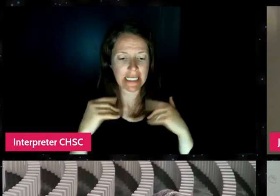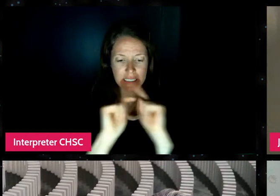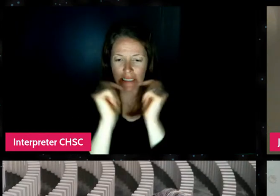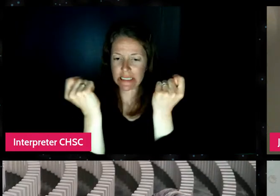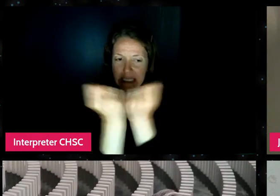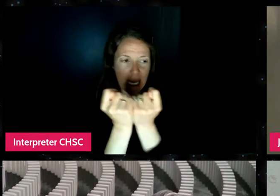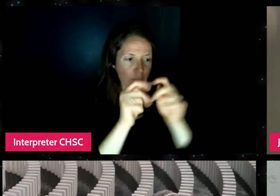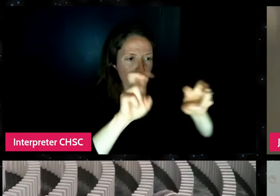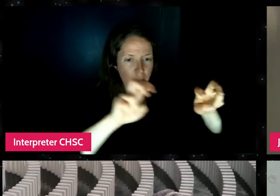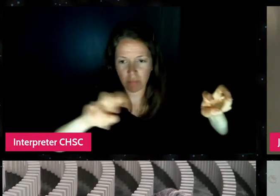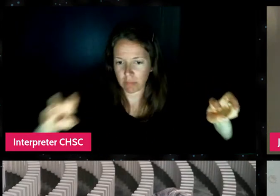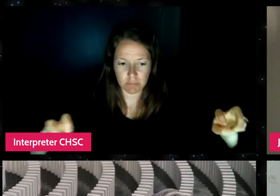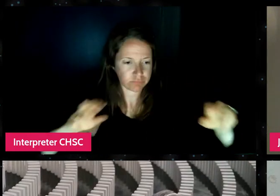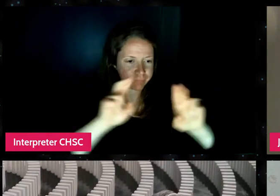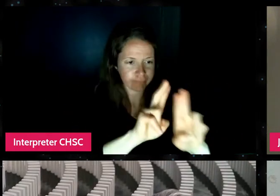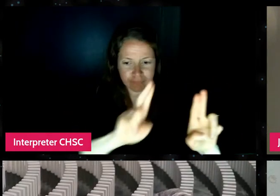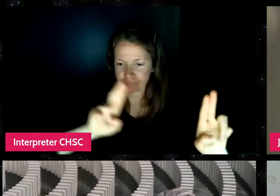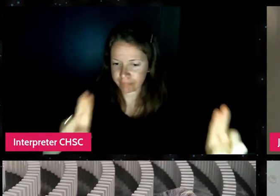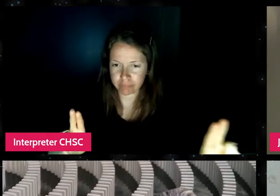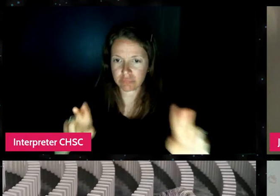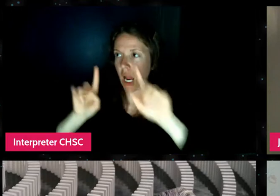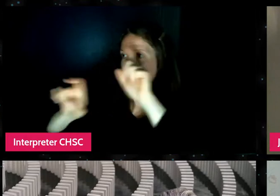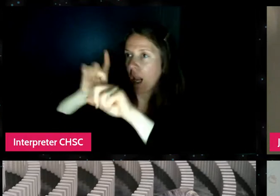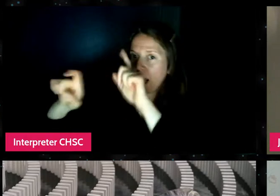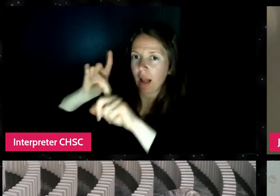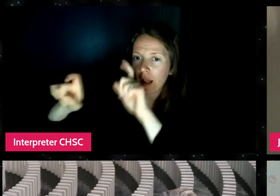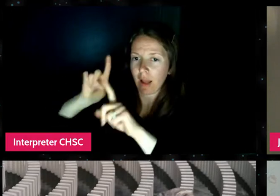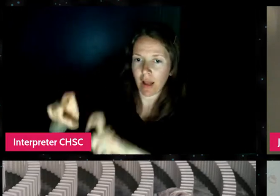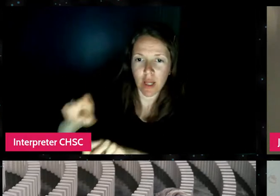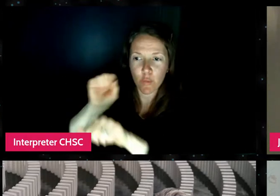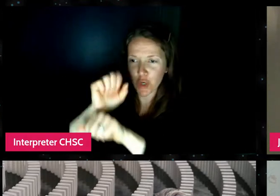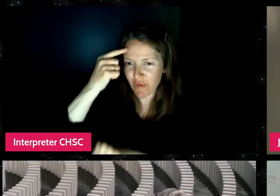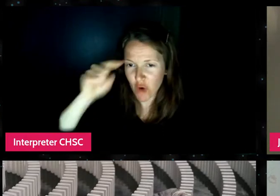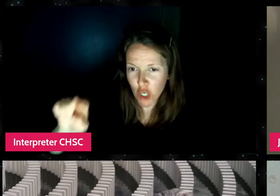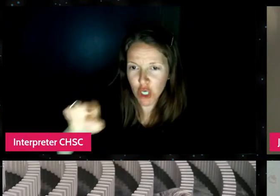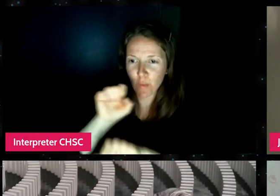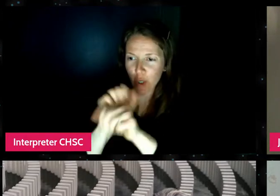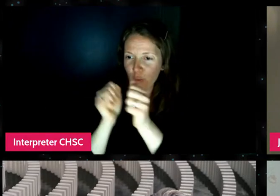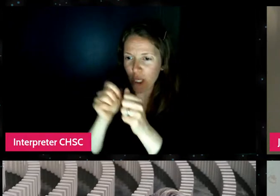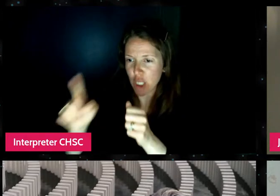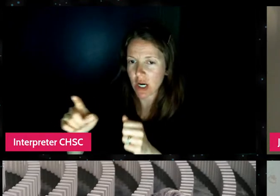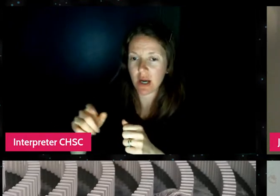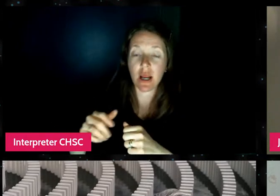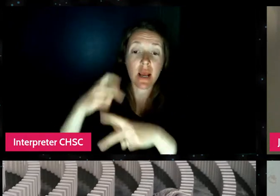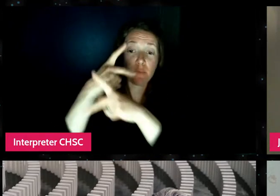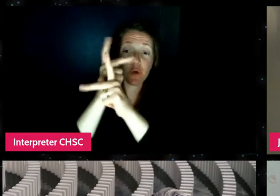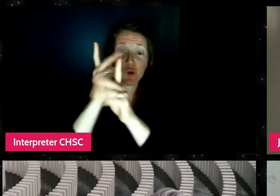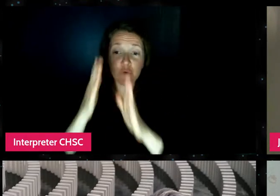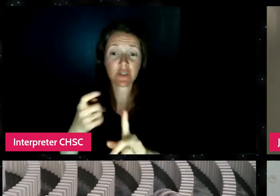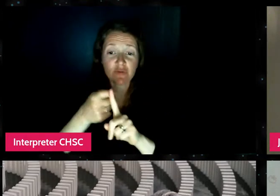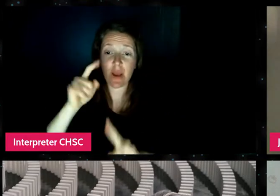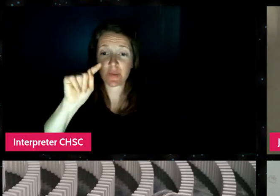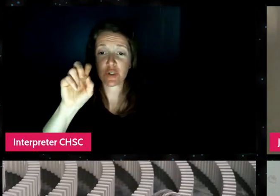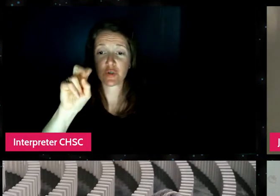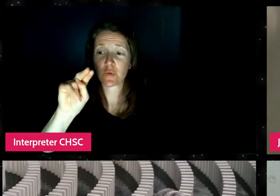that are working for her and asking her a million questions. We have producers from The Tonight Show asking her a million questions.